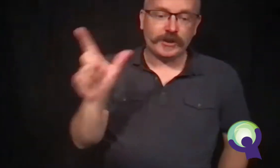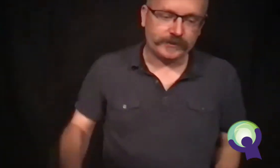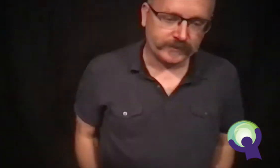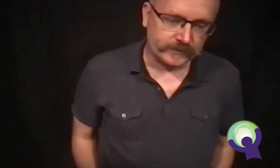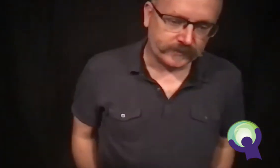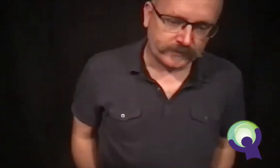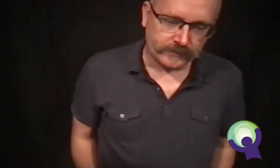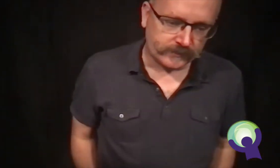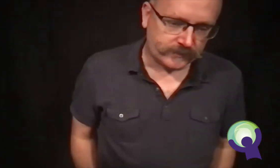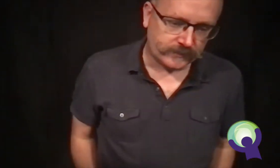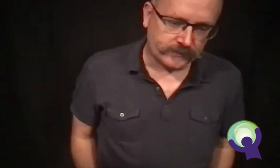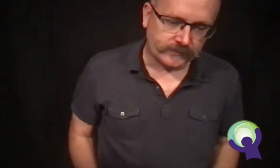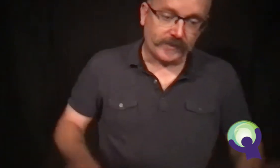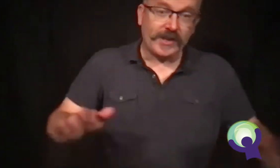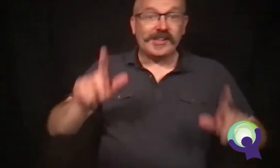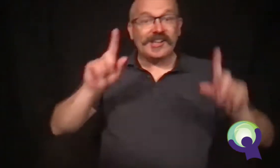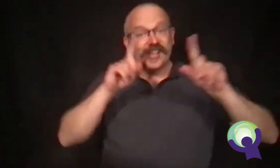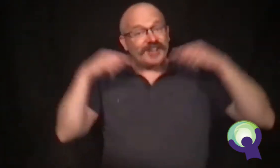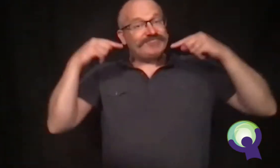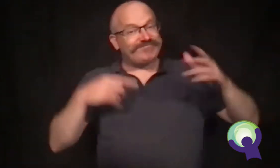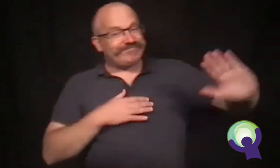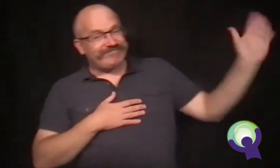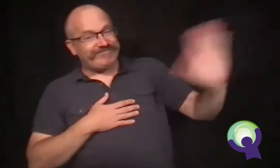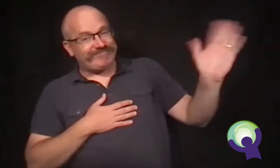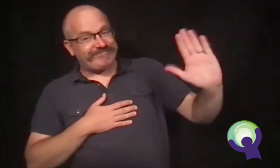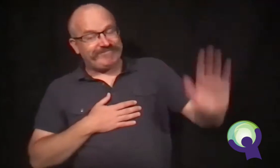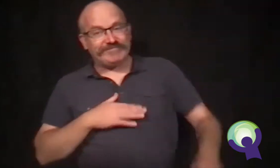Mrs. Scott looked up to welcome her first visitor of the day.